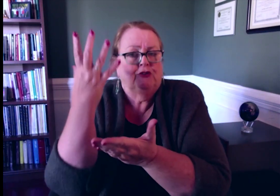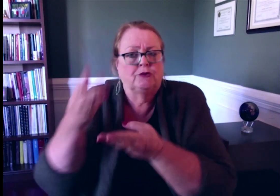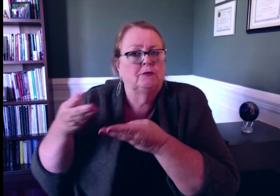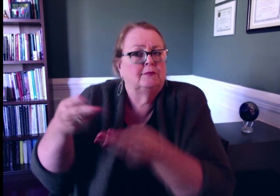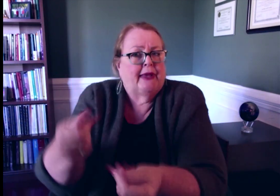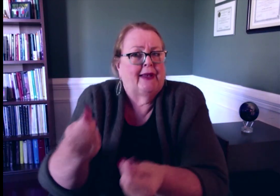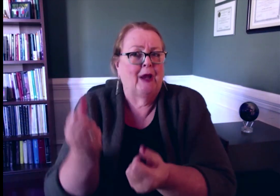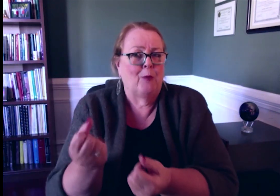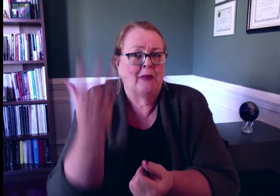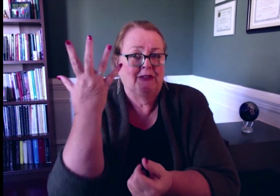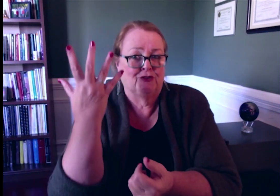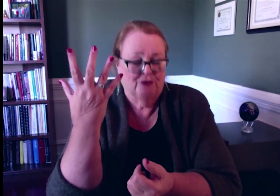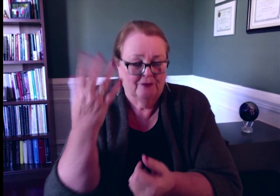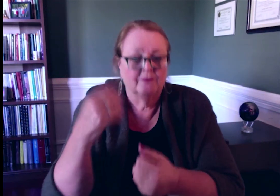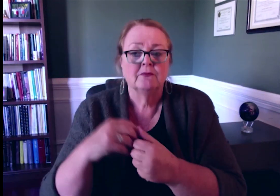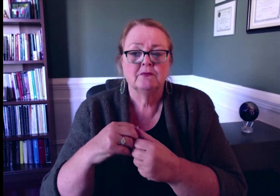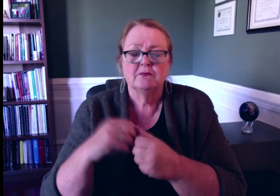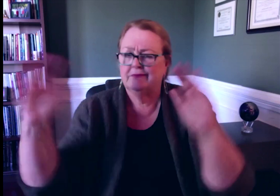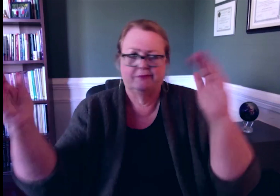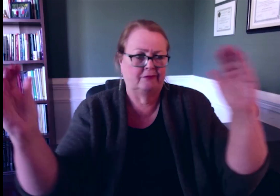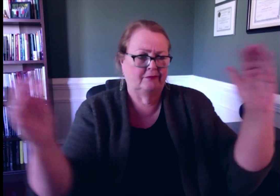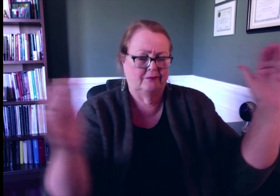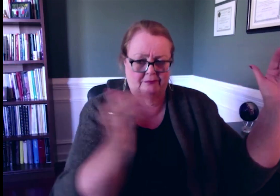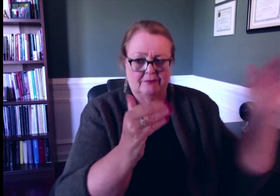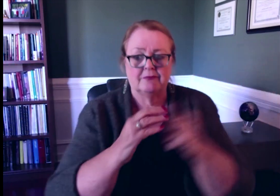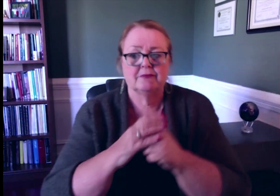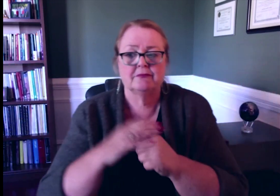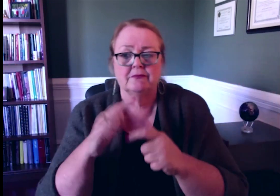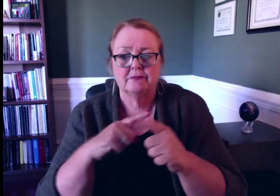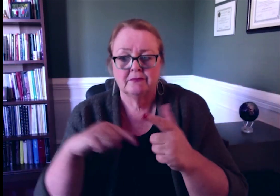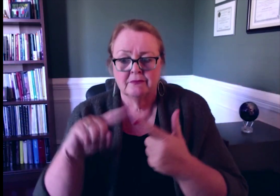over the same time period